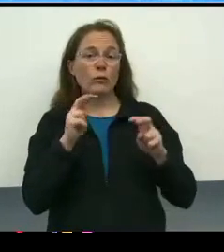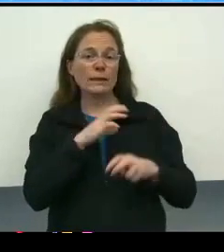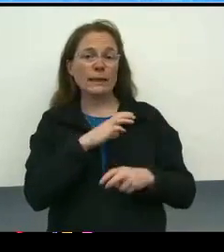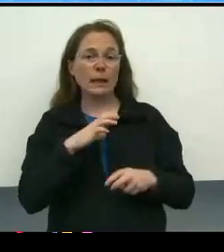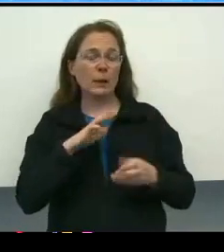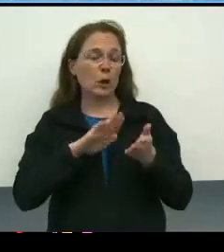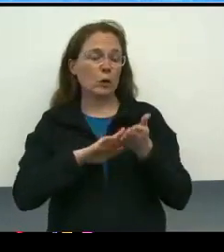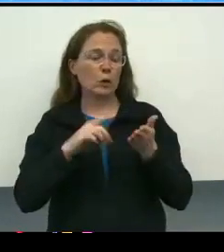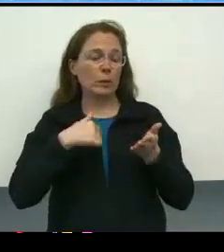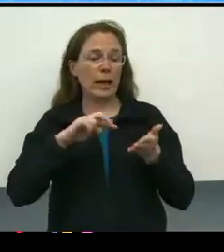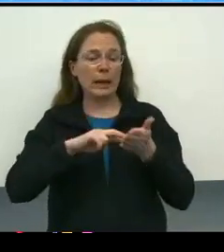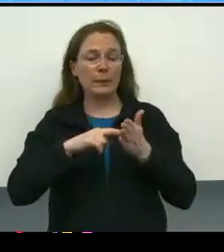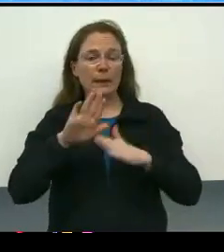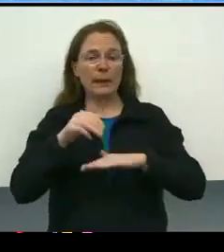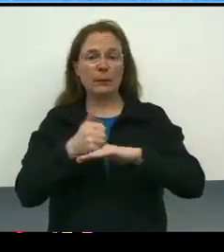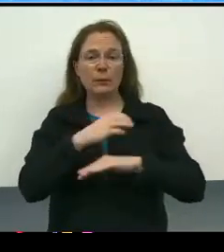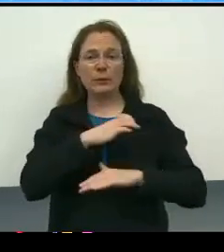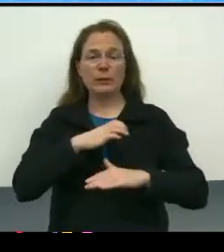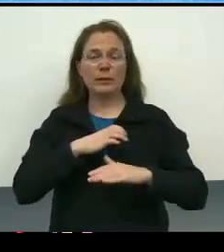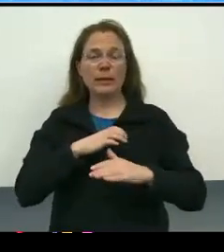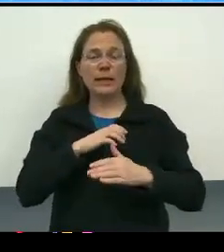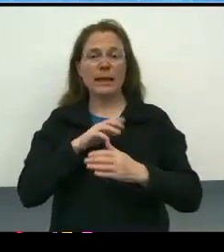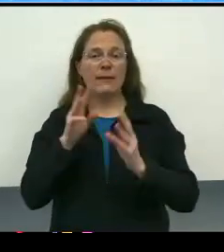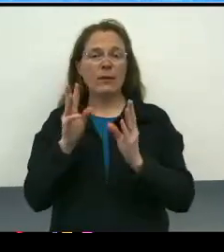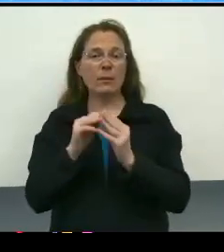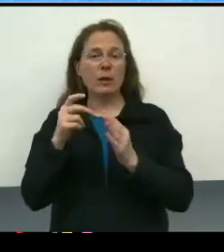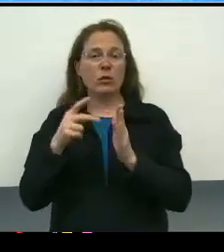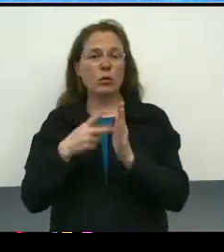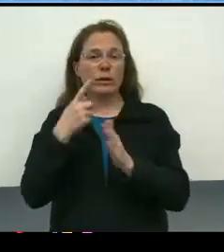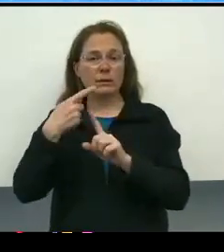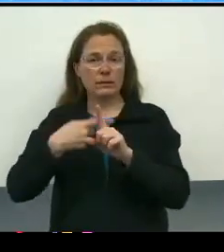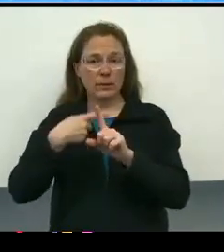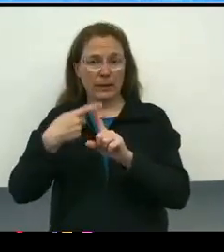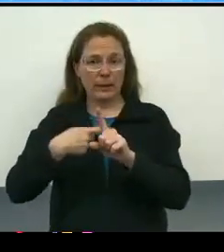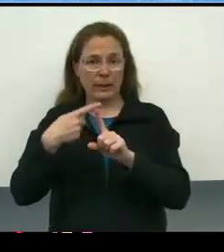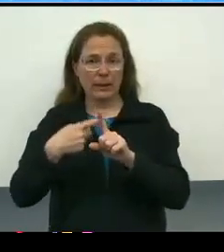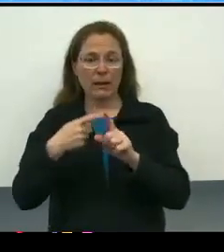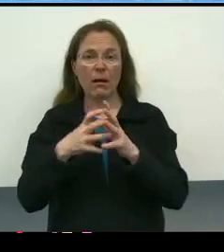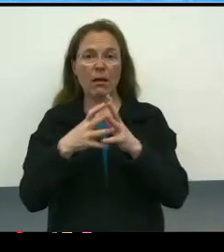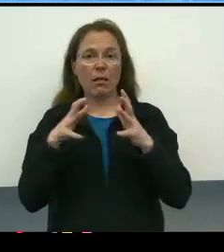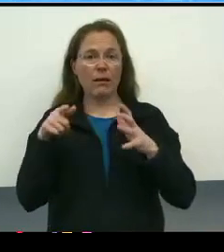the implementation committee meets twice a month. Obviously, a lot of this work has to happen